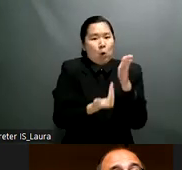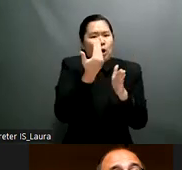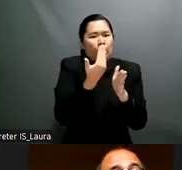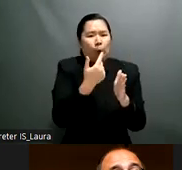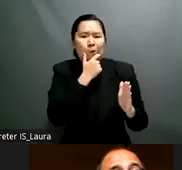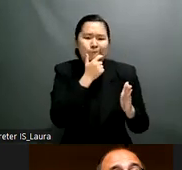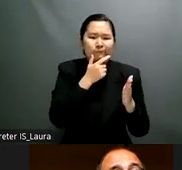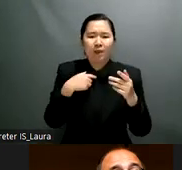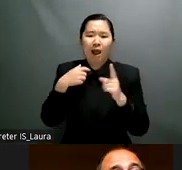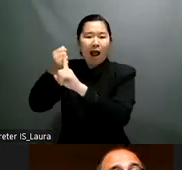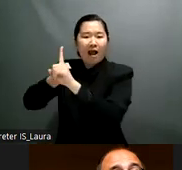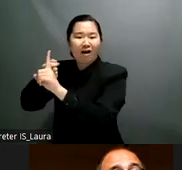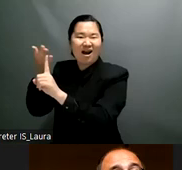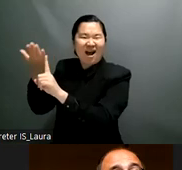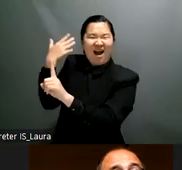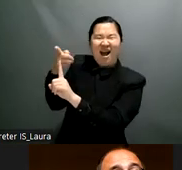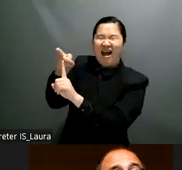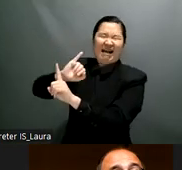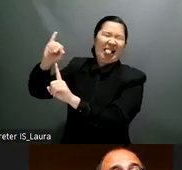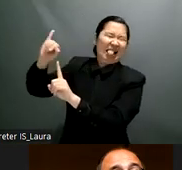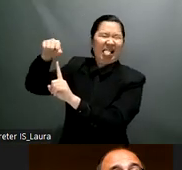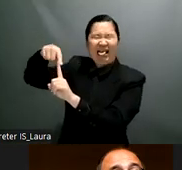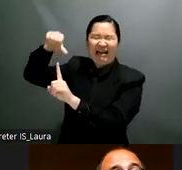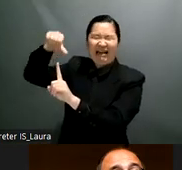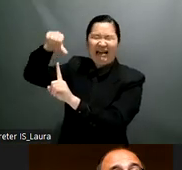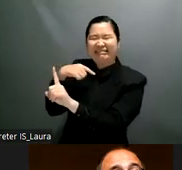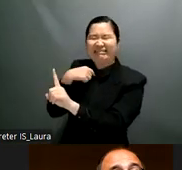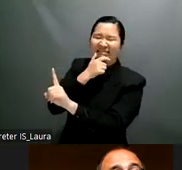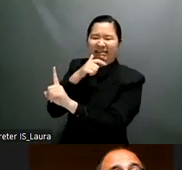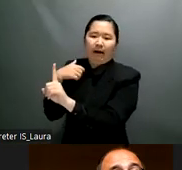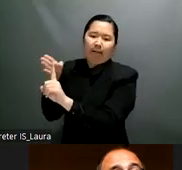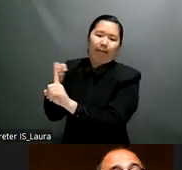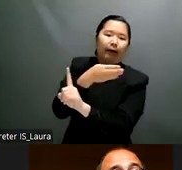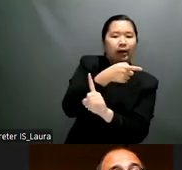to convince the ministry of law and human rights and the human rights institute to support our cows